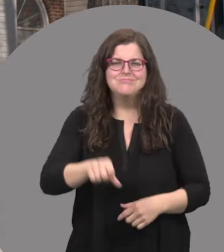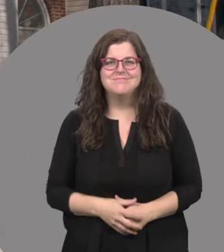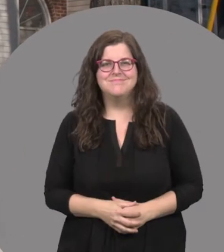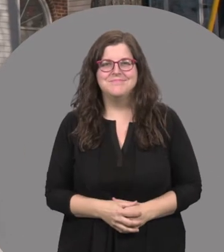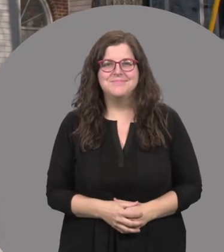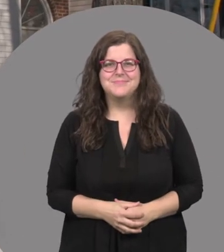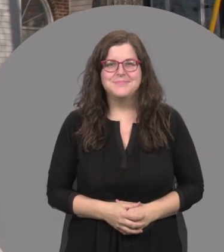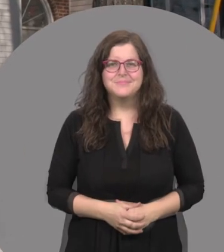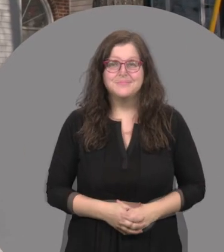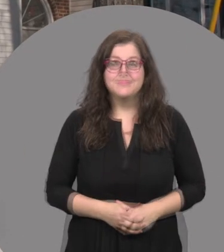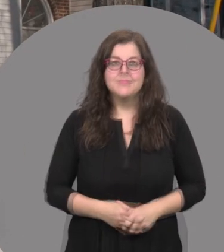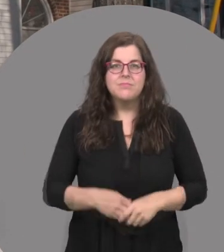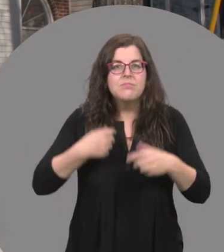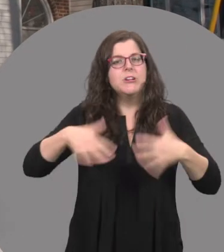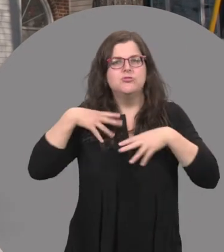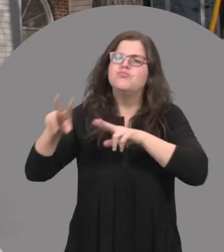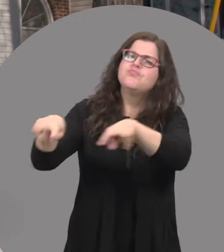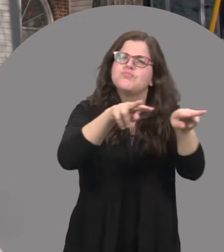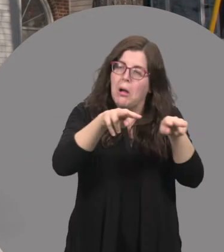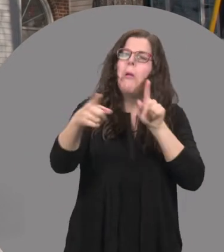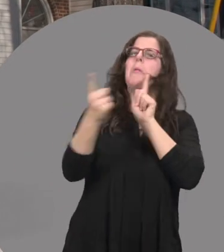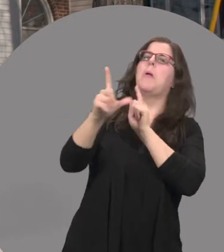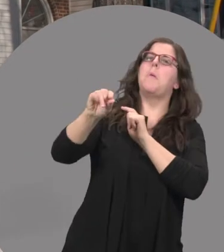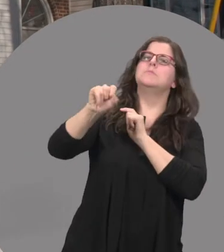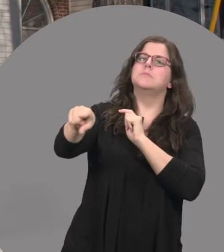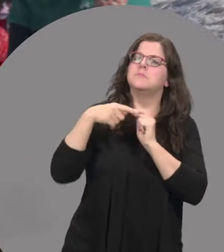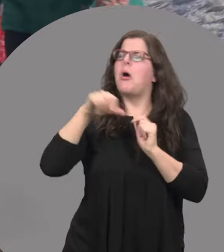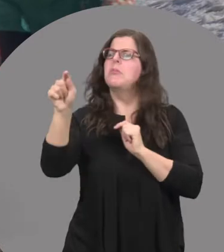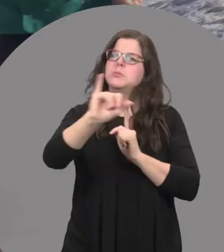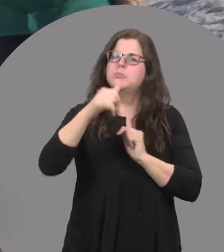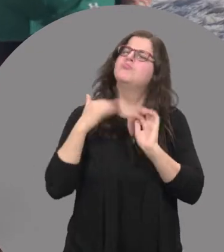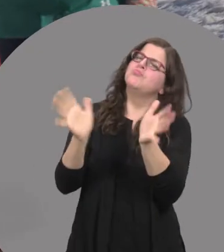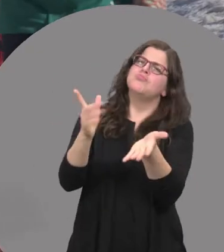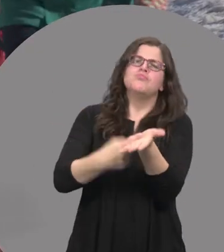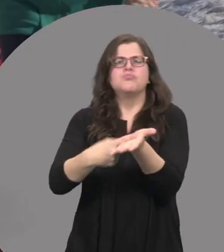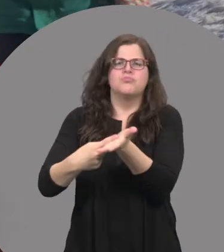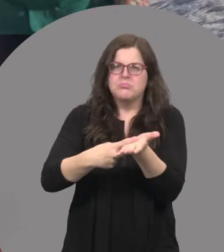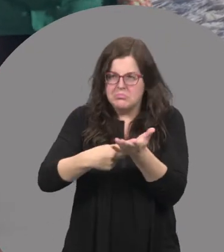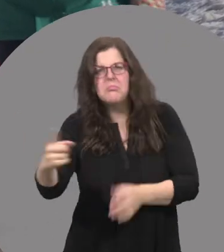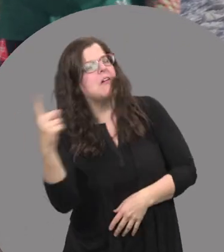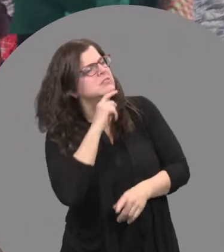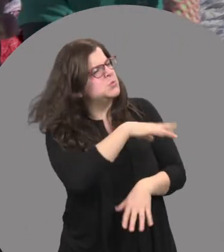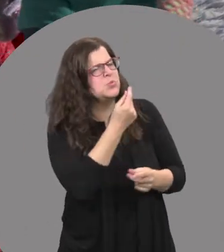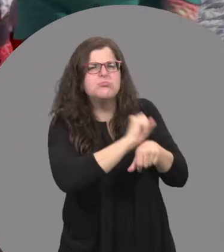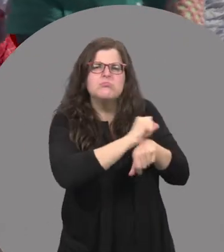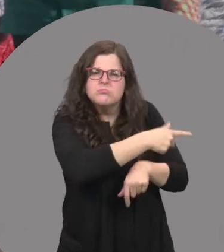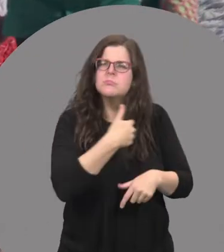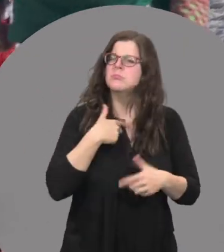Bobby: And we did the tour, met with Lois and a couple of the teachers and just in conversation she asked what we did for a living